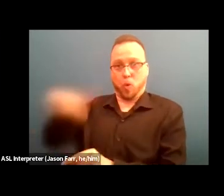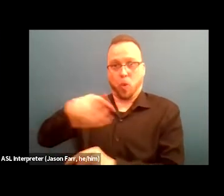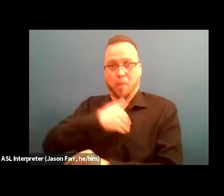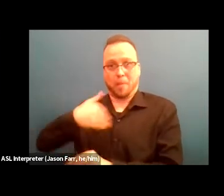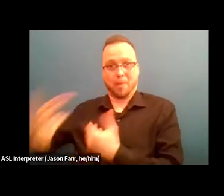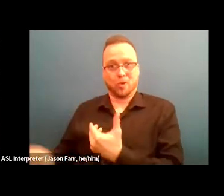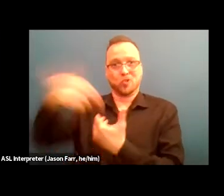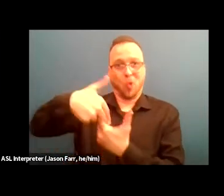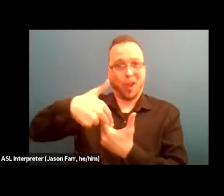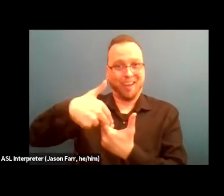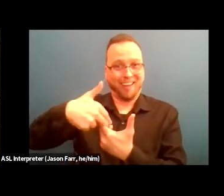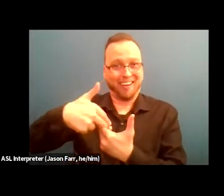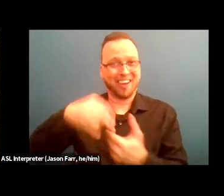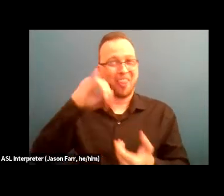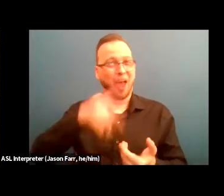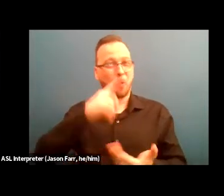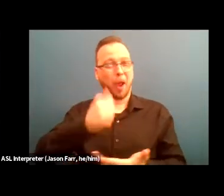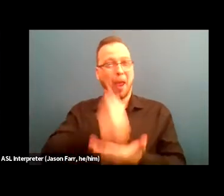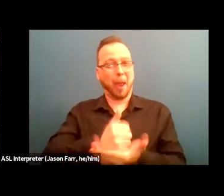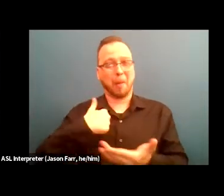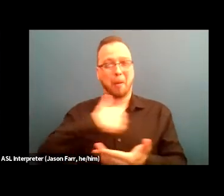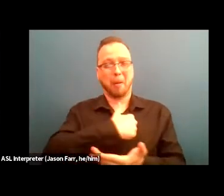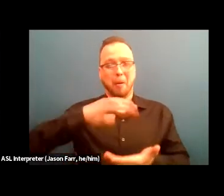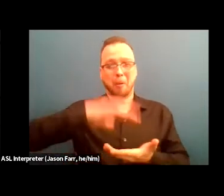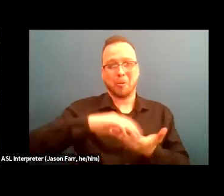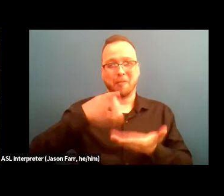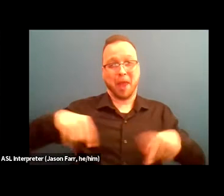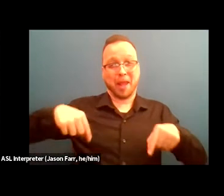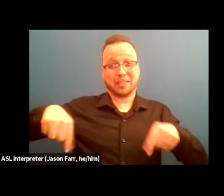when we perceive that things like aren't going to plan, or we aren't keeping track to our (audio breaking).